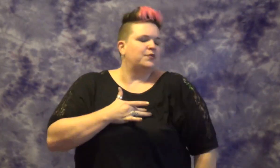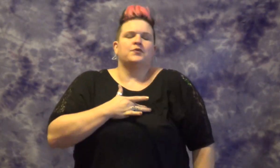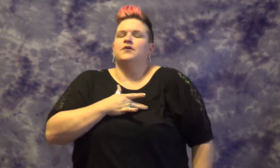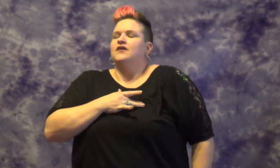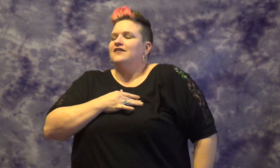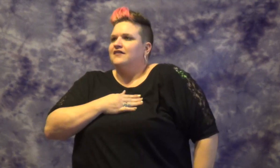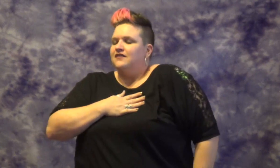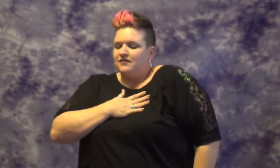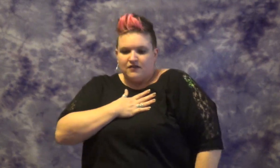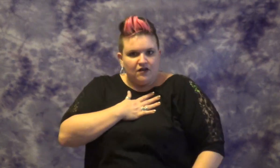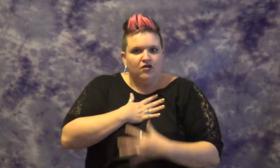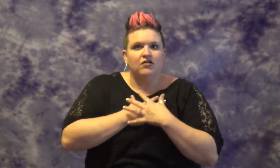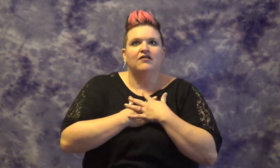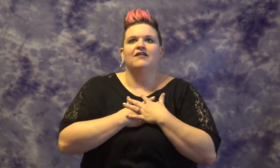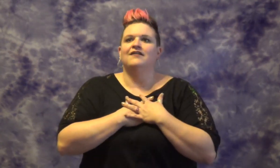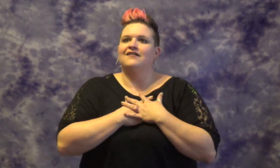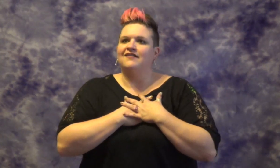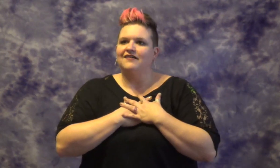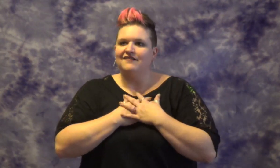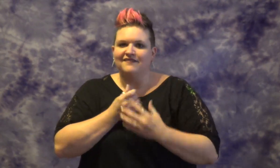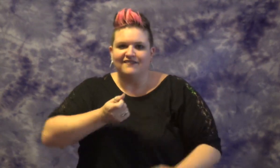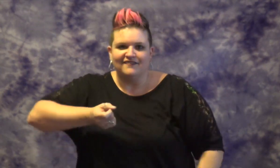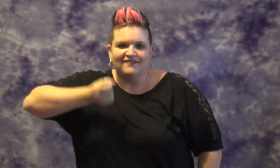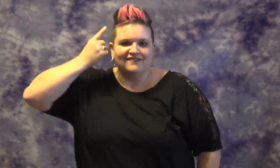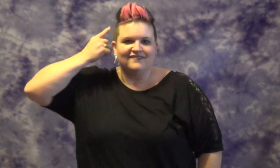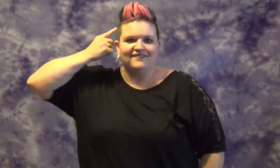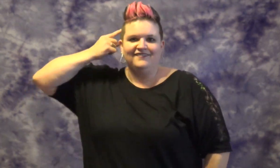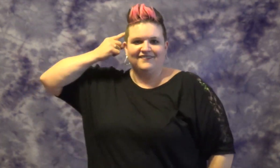HITS HEART HEART OPENS UNDERSTANDING HAPPENS